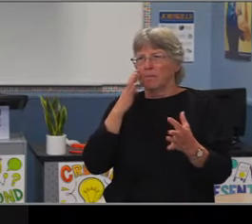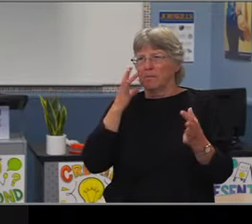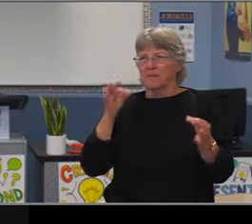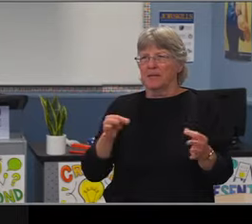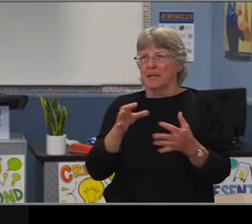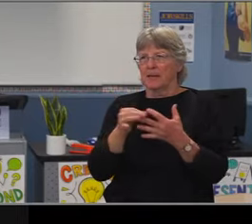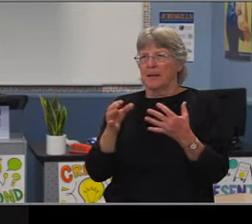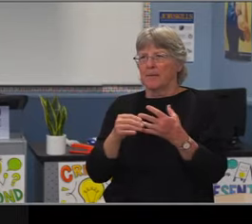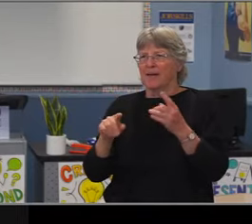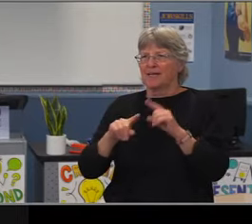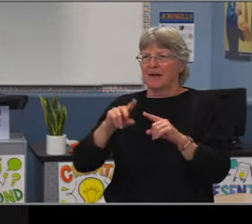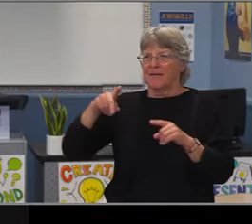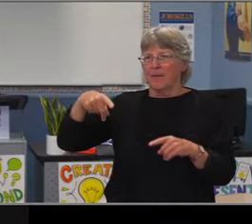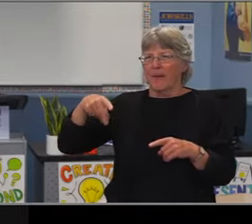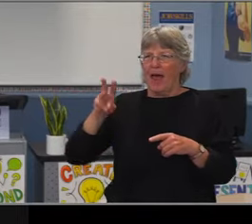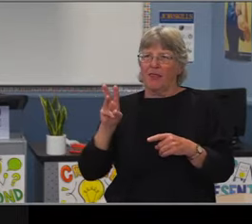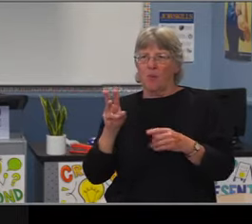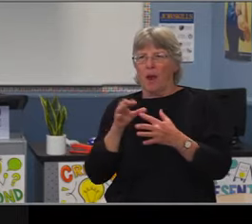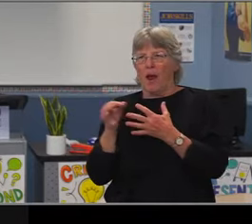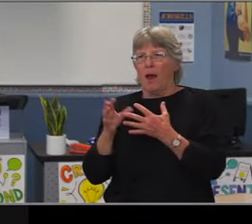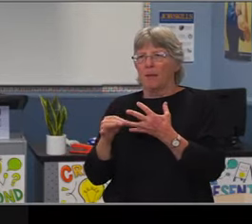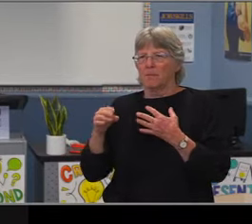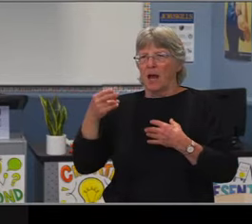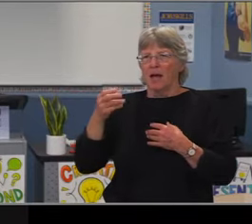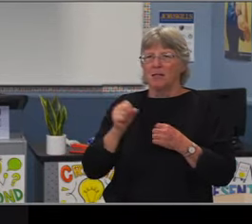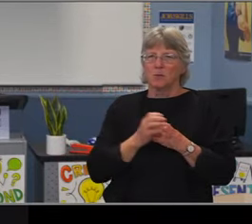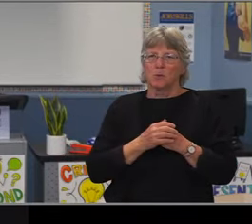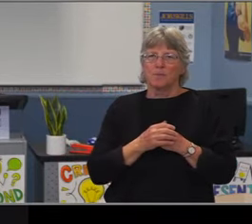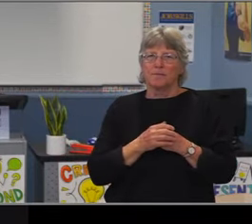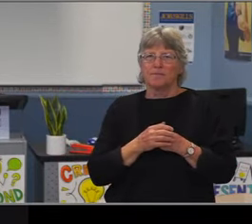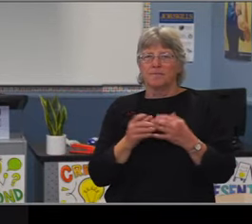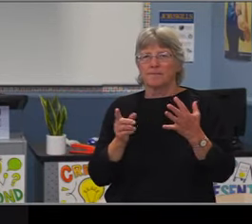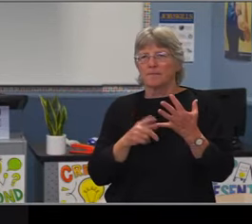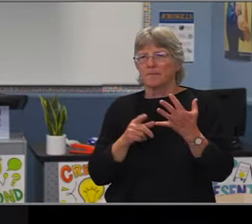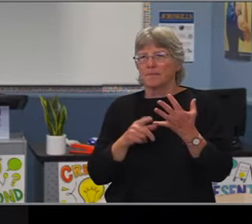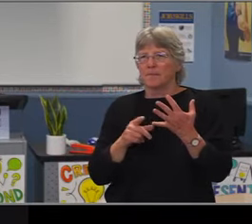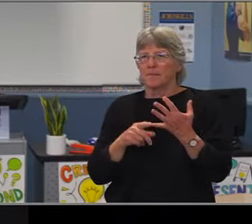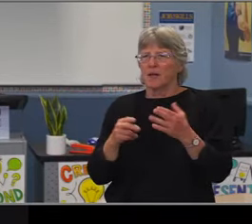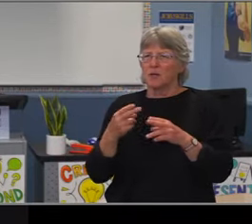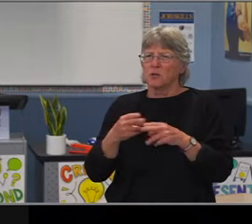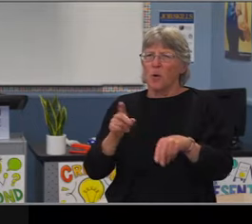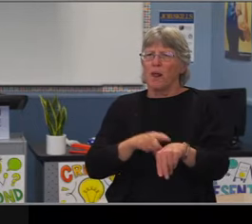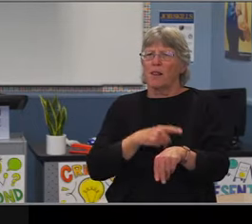with four sections of each. On the next slide, you see really the capacity